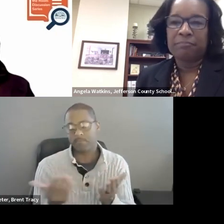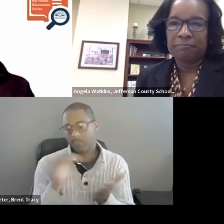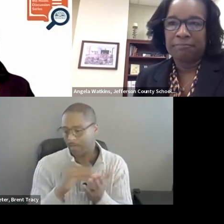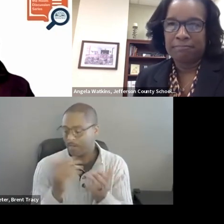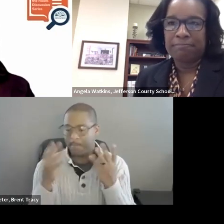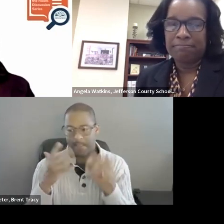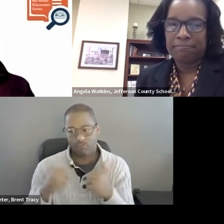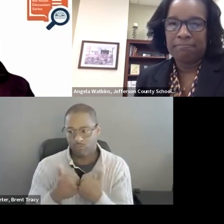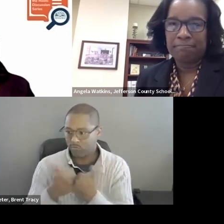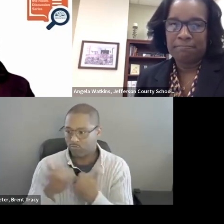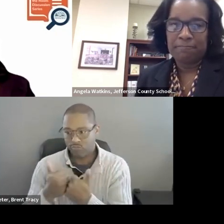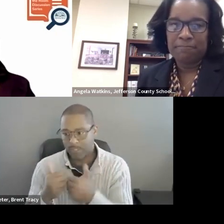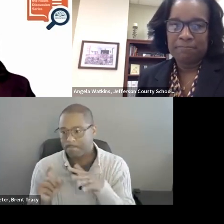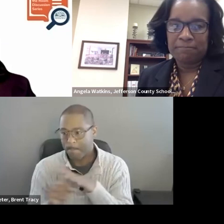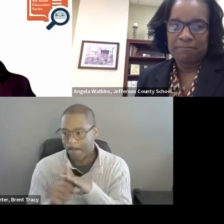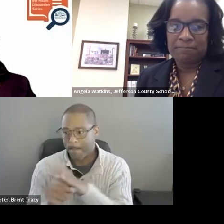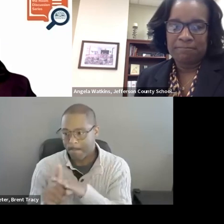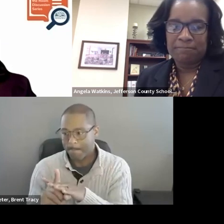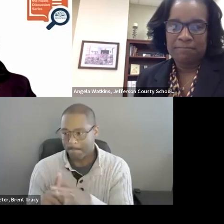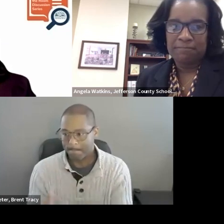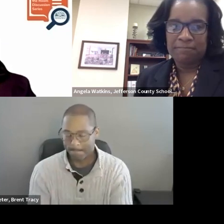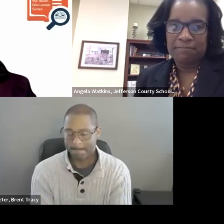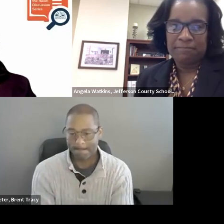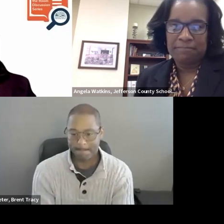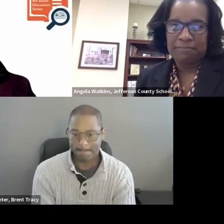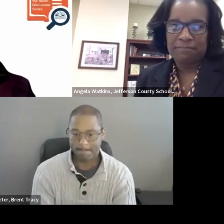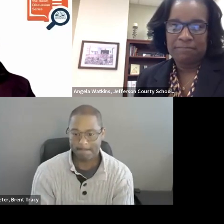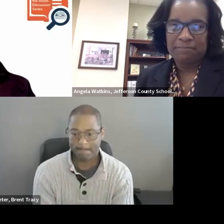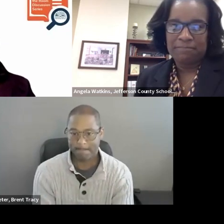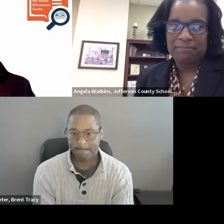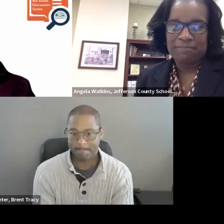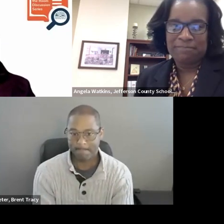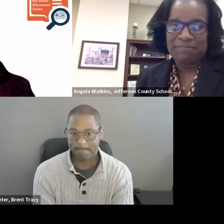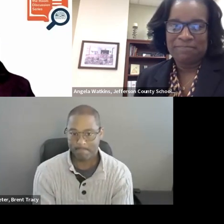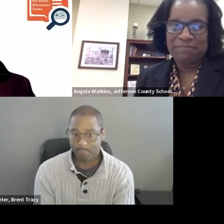SARAH SAYKO, Ed. D: We are getting close to time here.